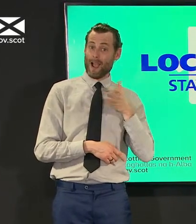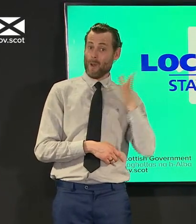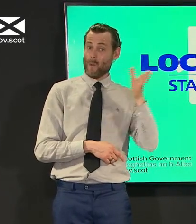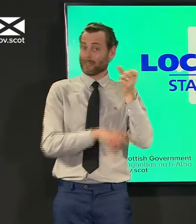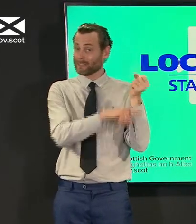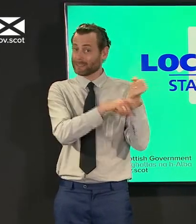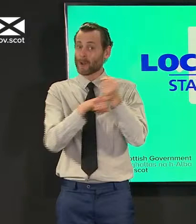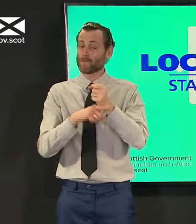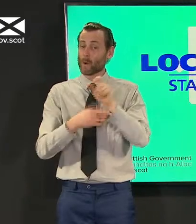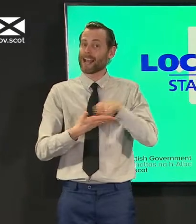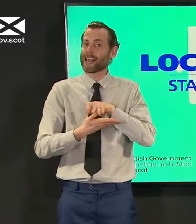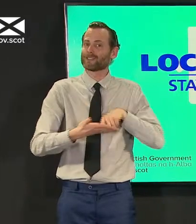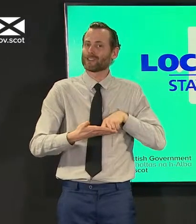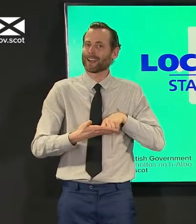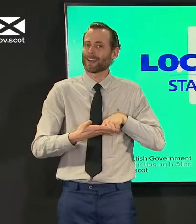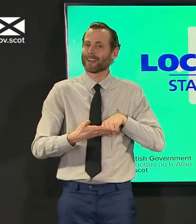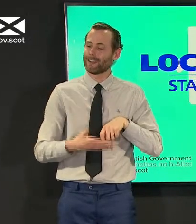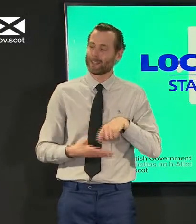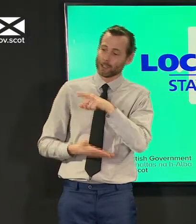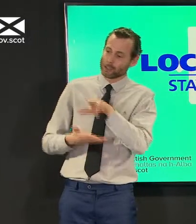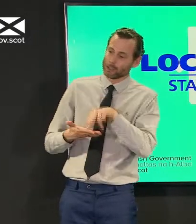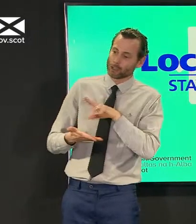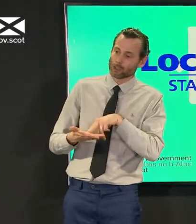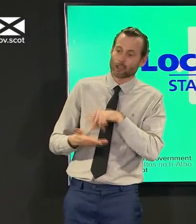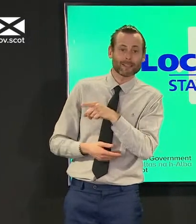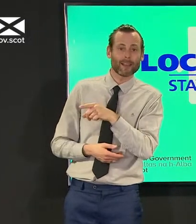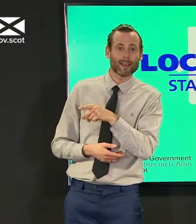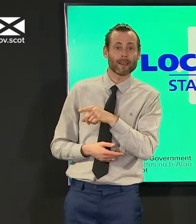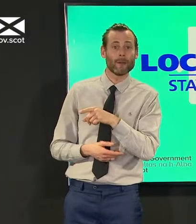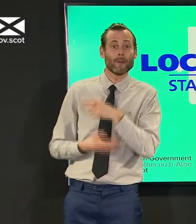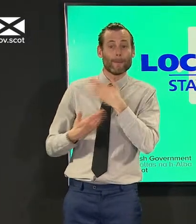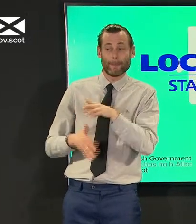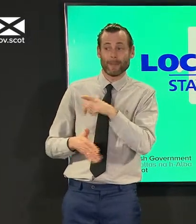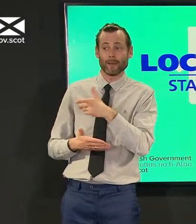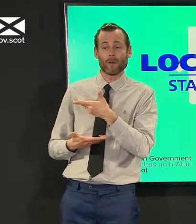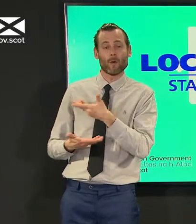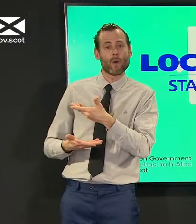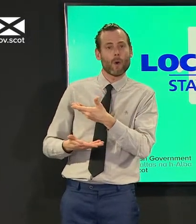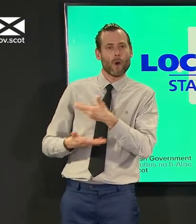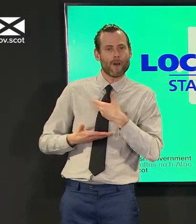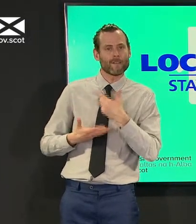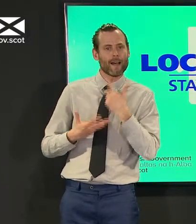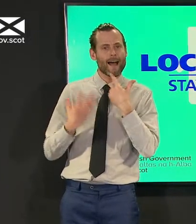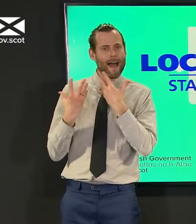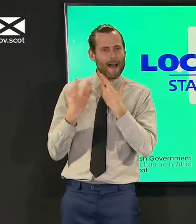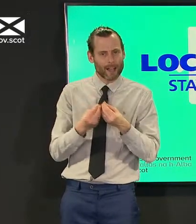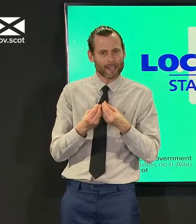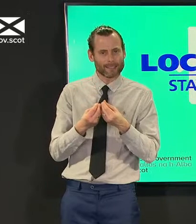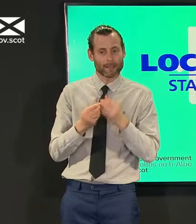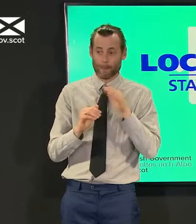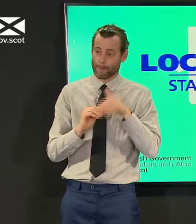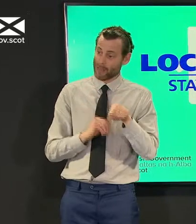know that jason has uh offered some engagement and some advice in all of that and he may want to say